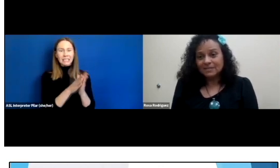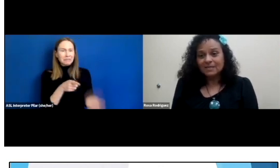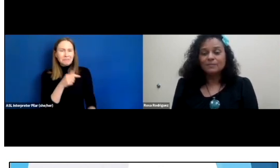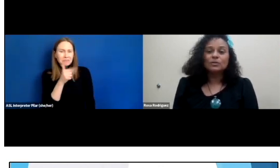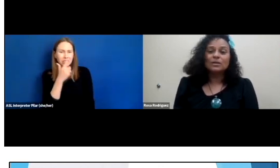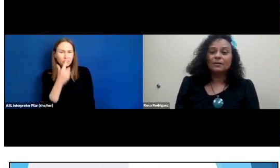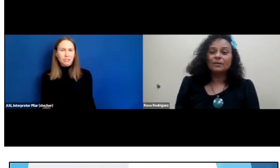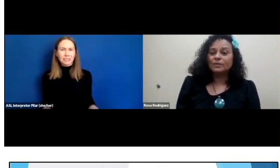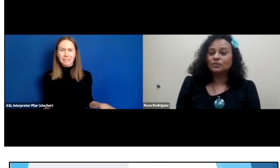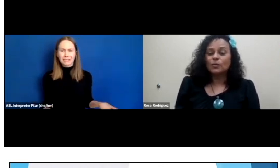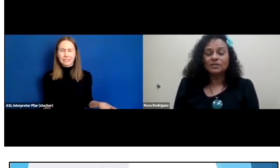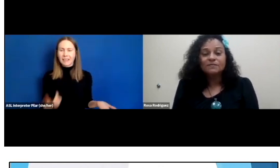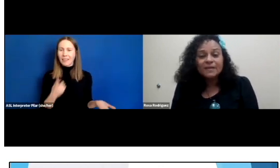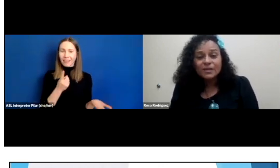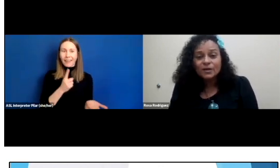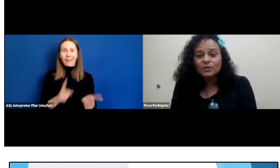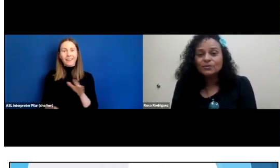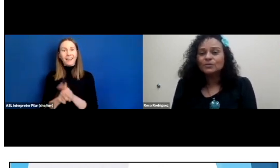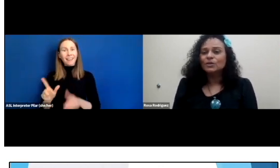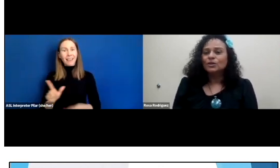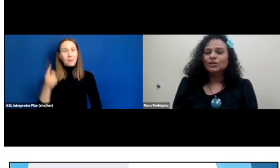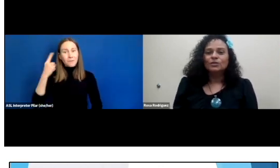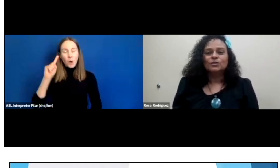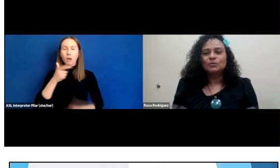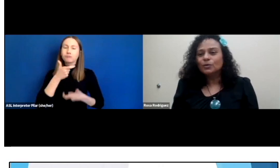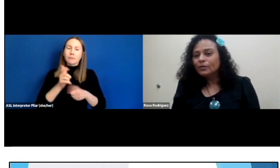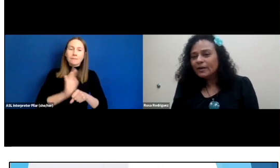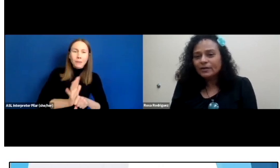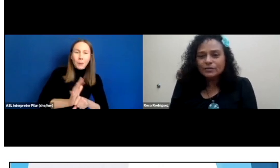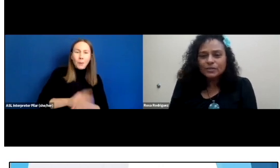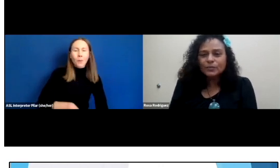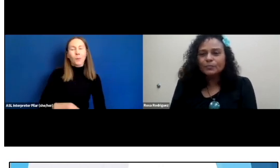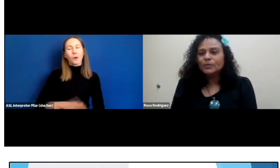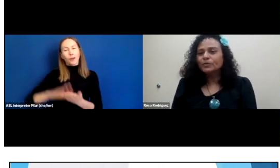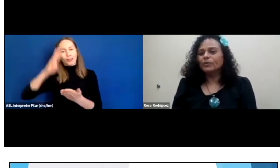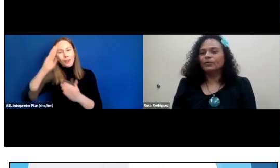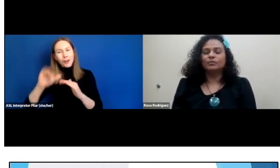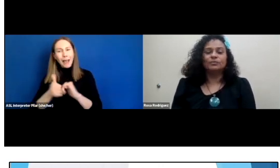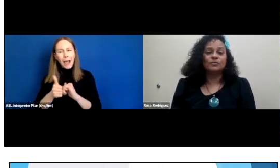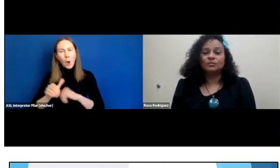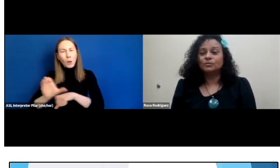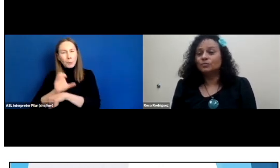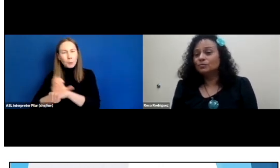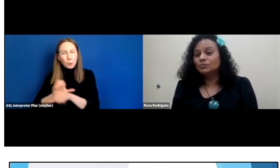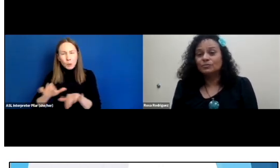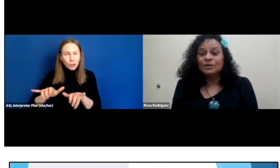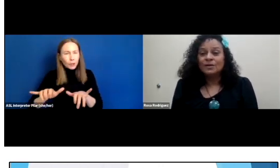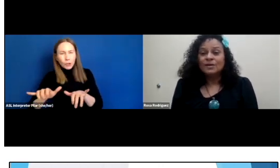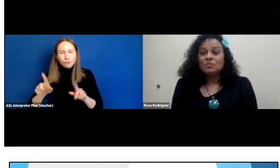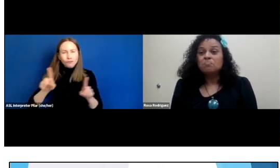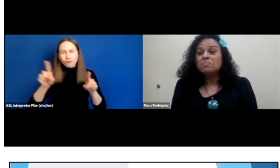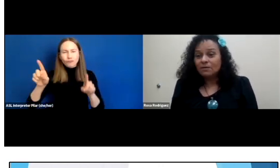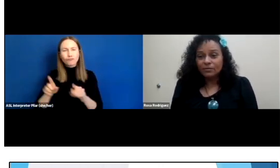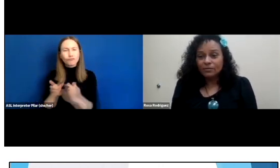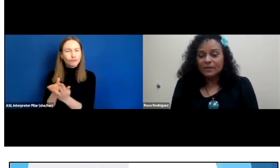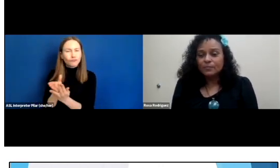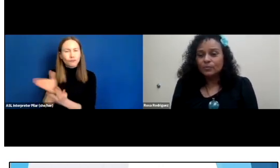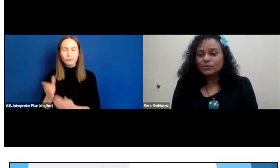They came to a library to watch videos, to learn how to use a computer, to meet other people.